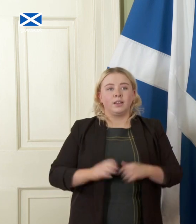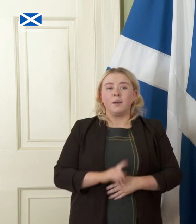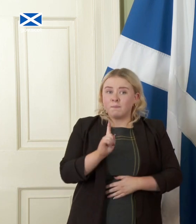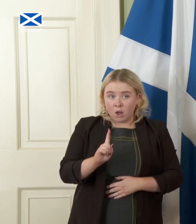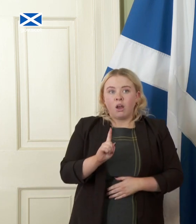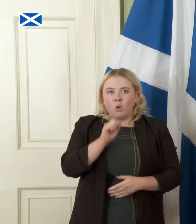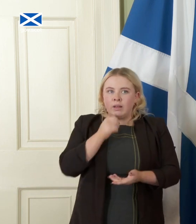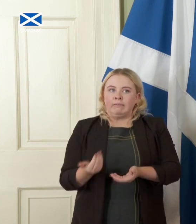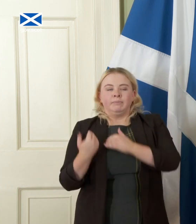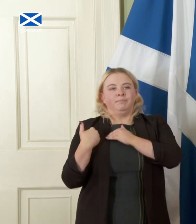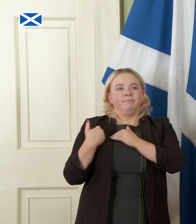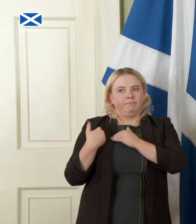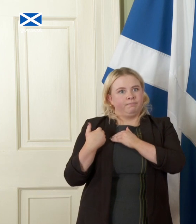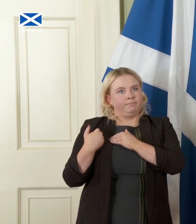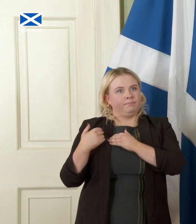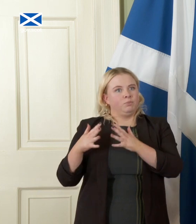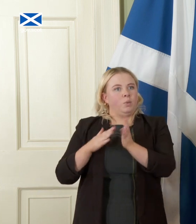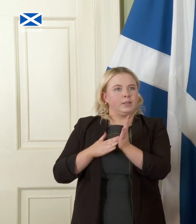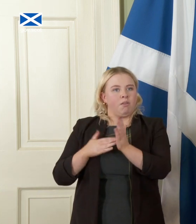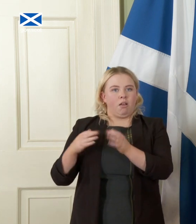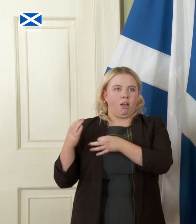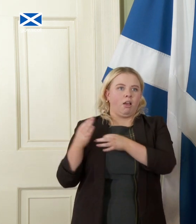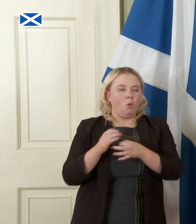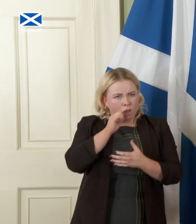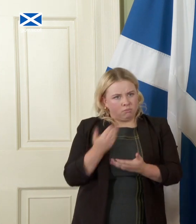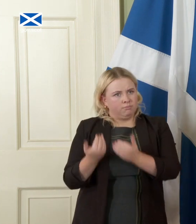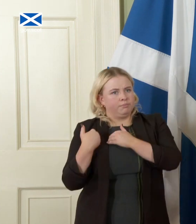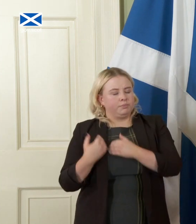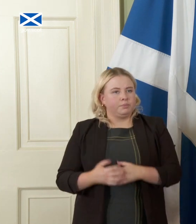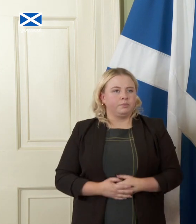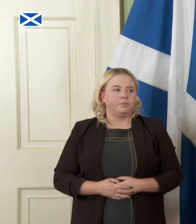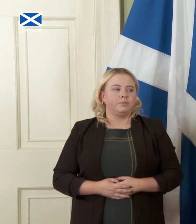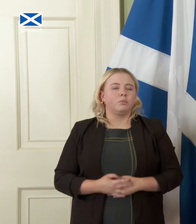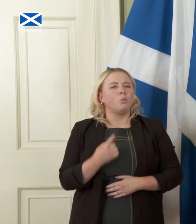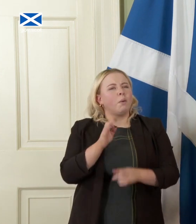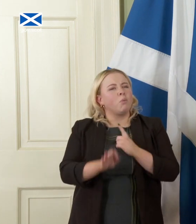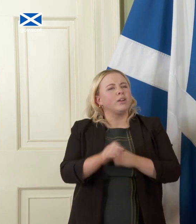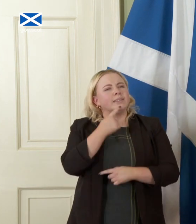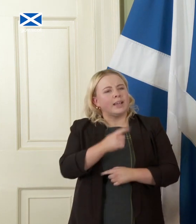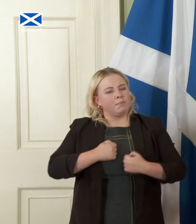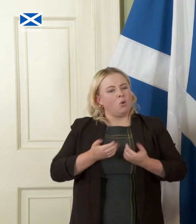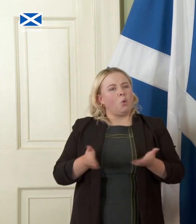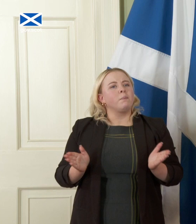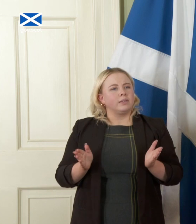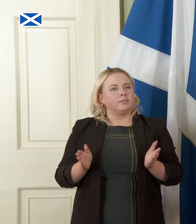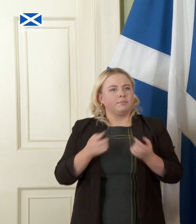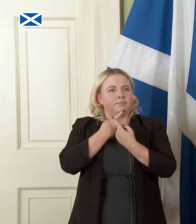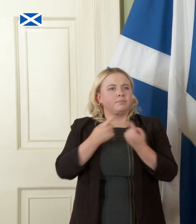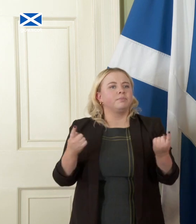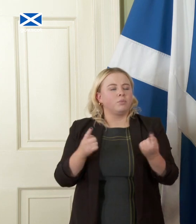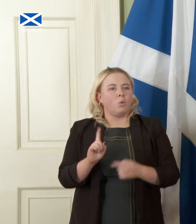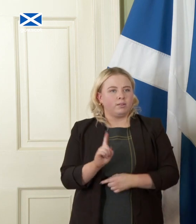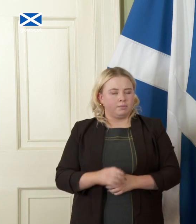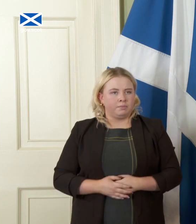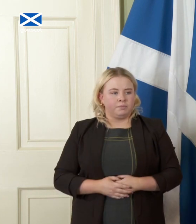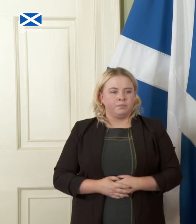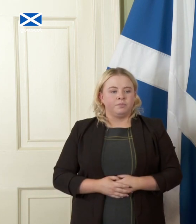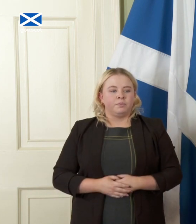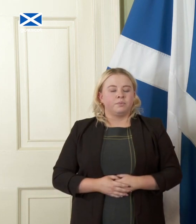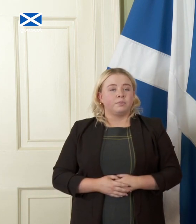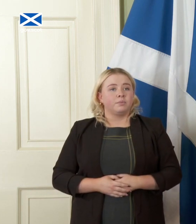will have to manage one of the points I made in my opening address is that although we are not